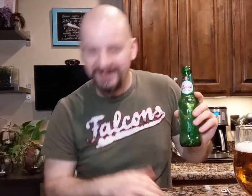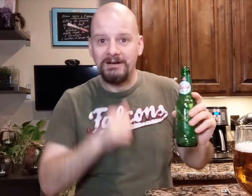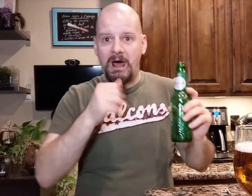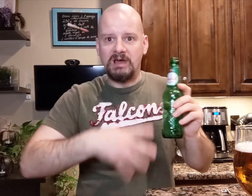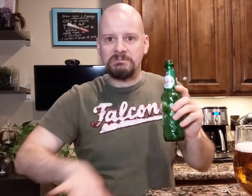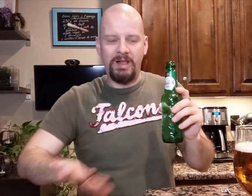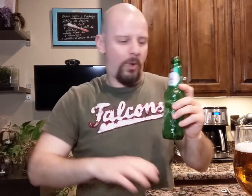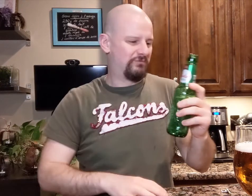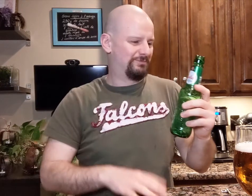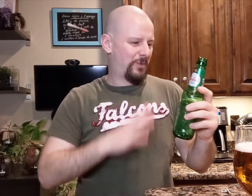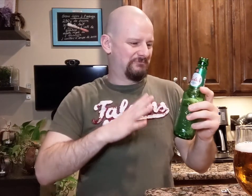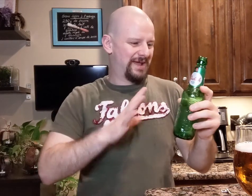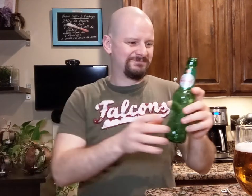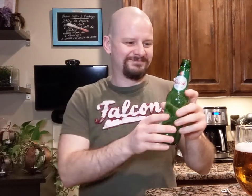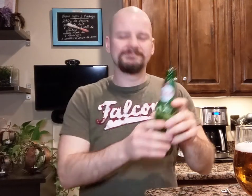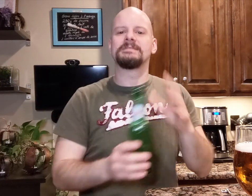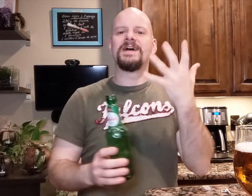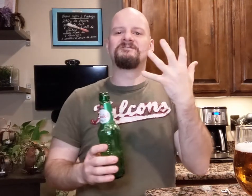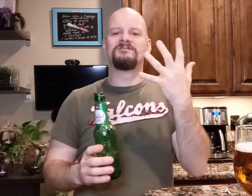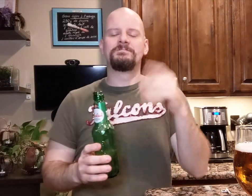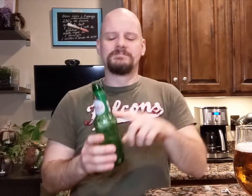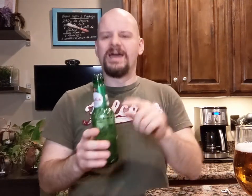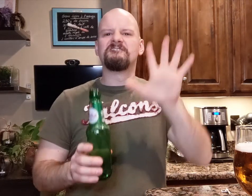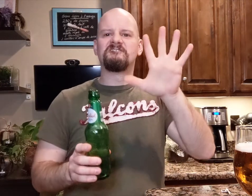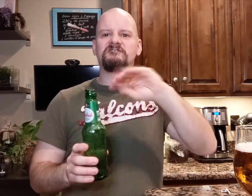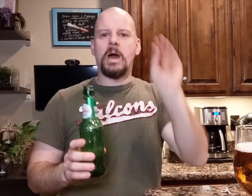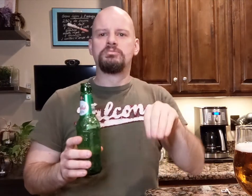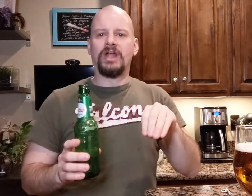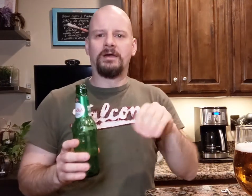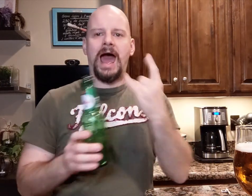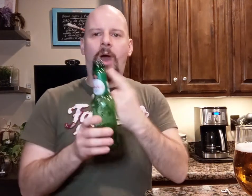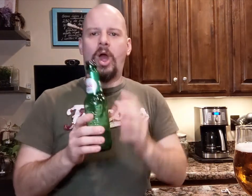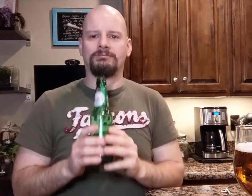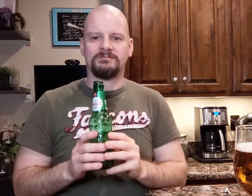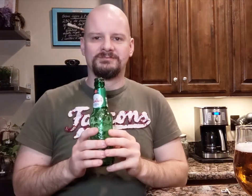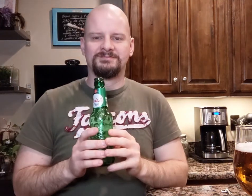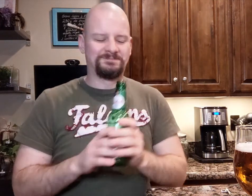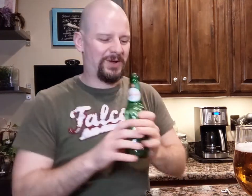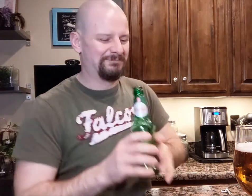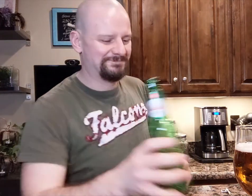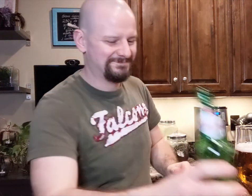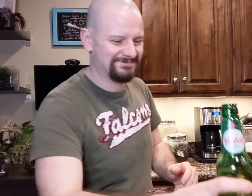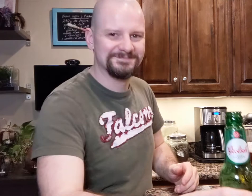I didn't spill over, so I'm okay. It's 5% alcohol. Okay.